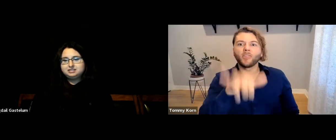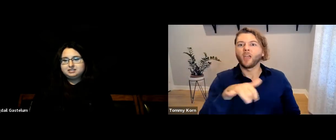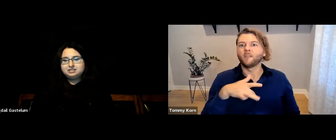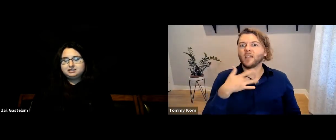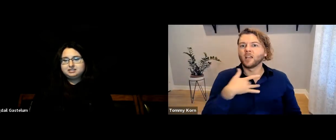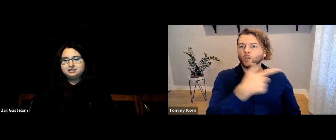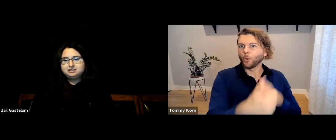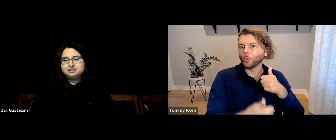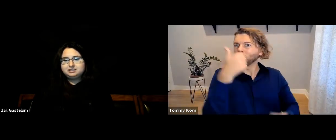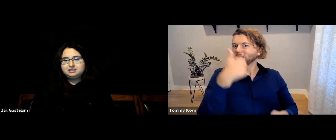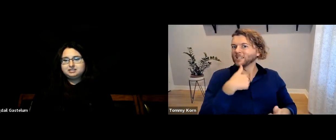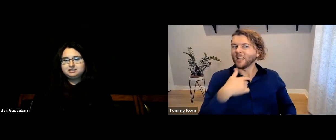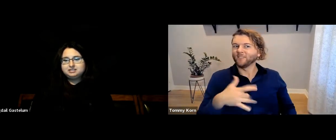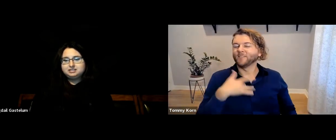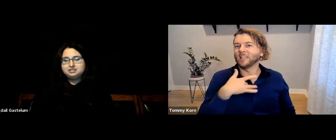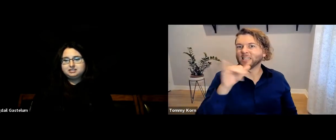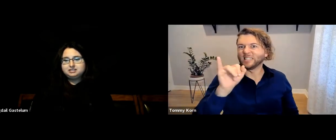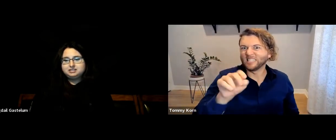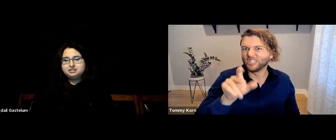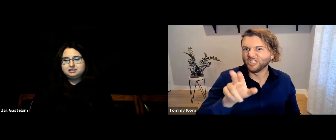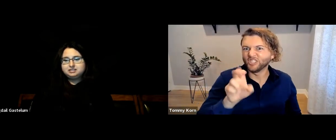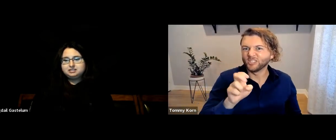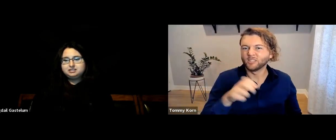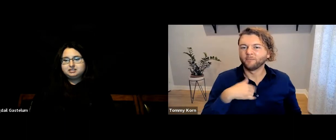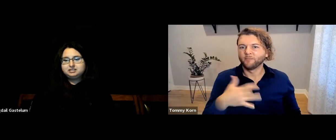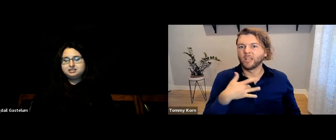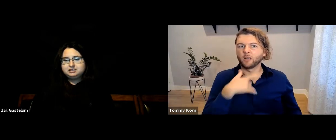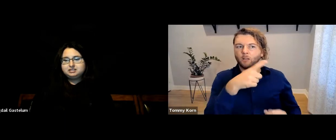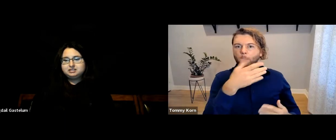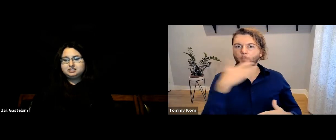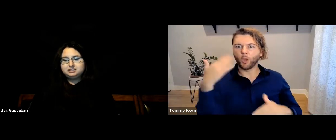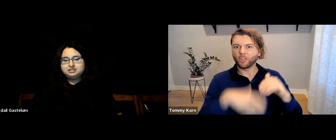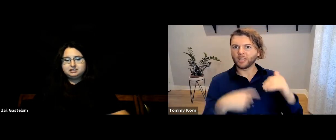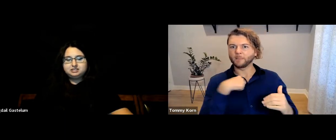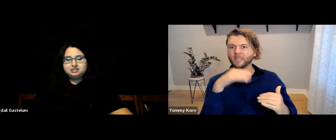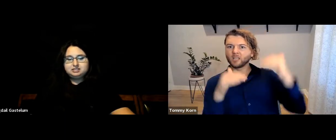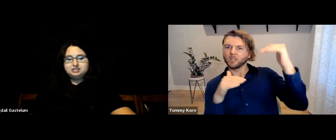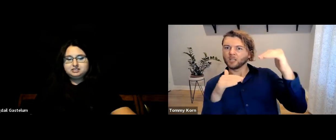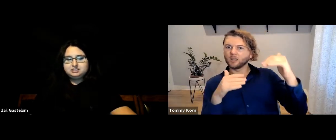I felt like they were superior, and it made me feel insecure and less than.